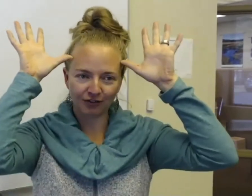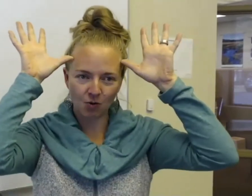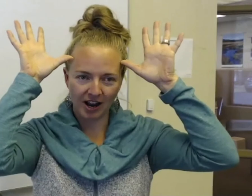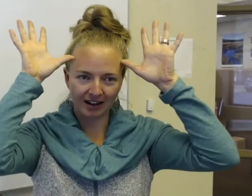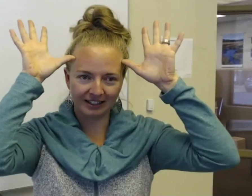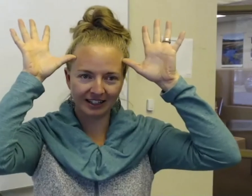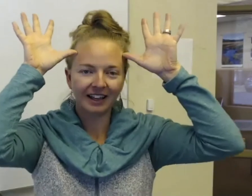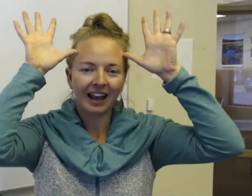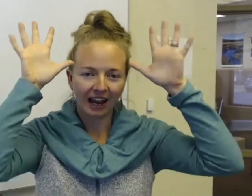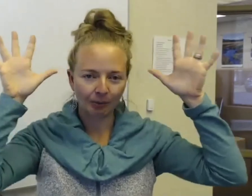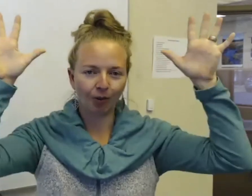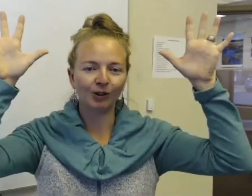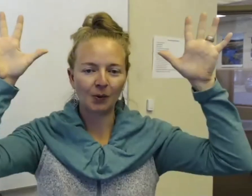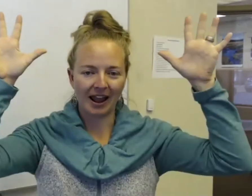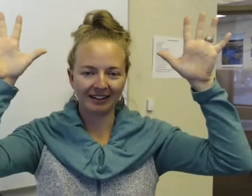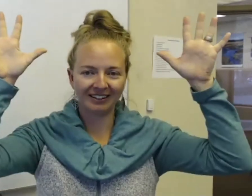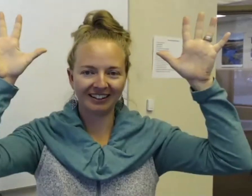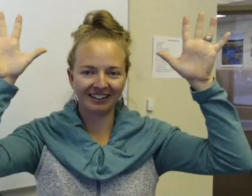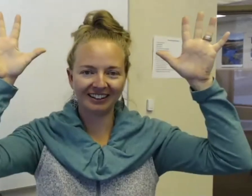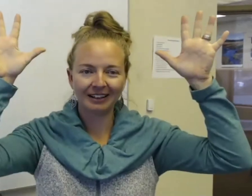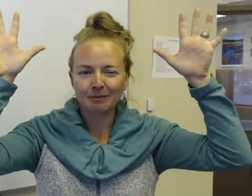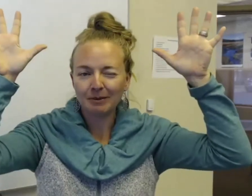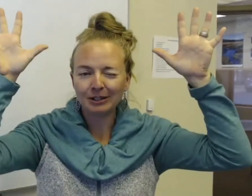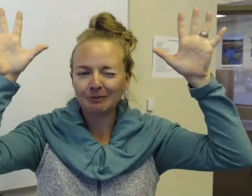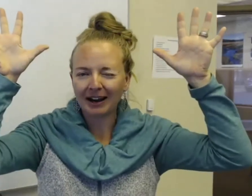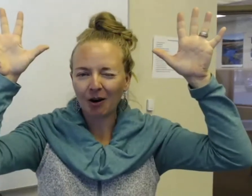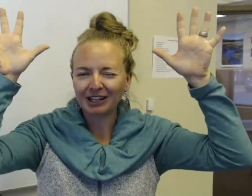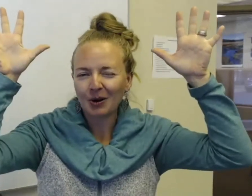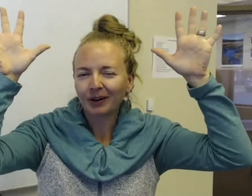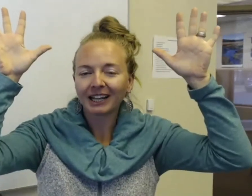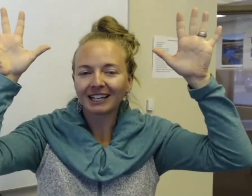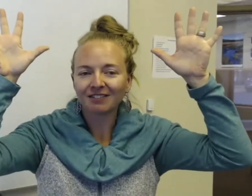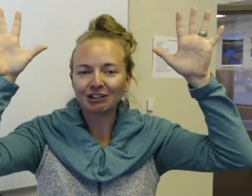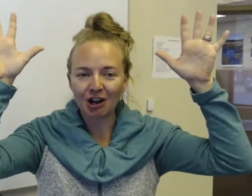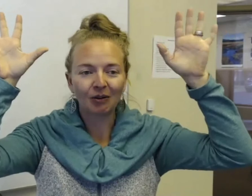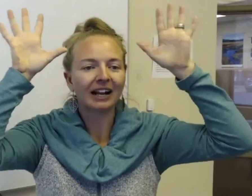forehead and you pull it away. Maybe you might already know what it is. If you don't, it